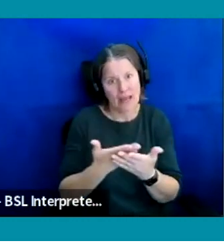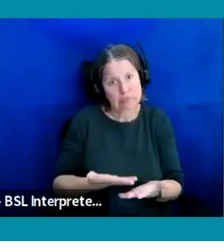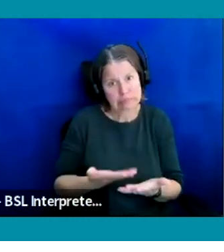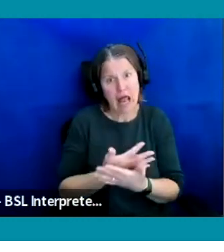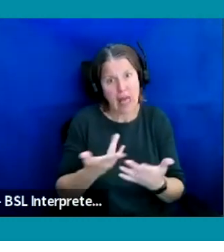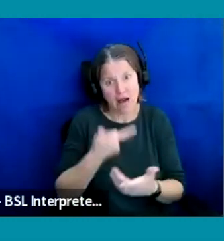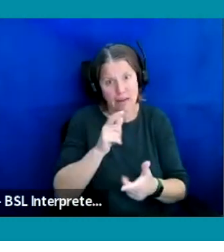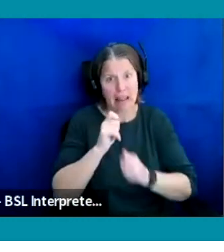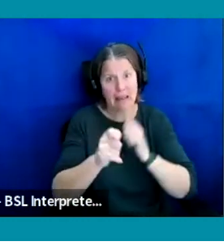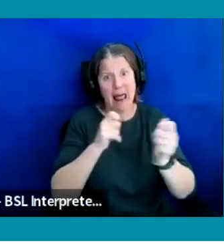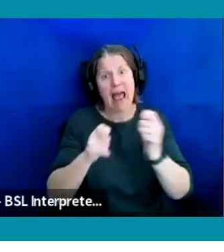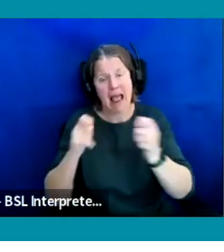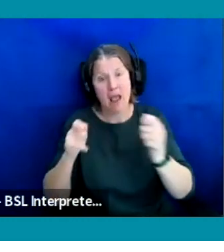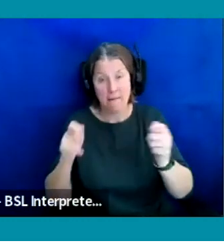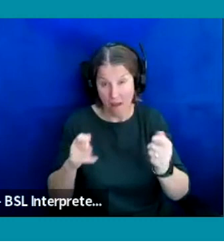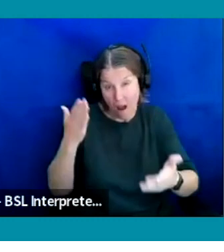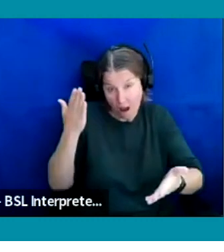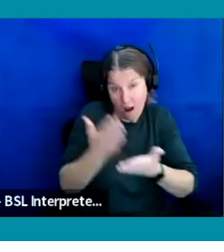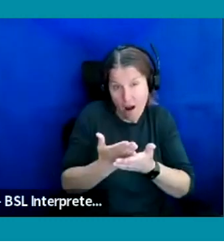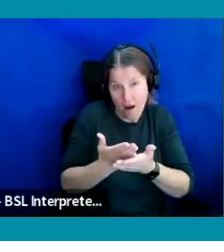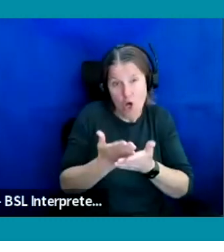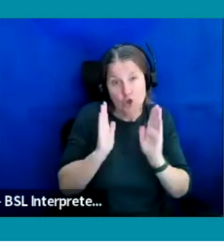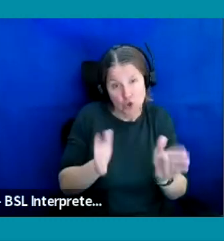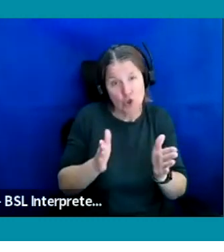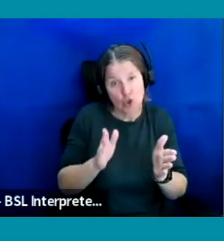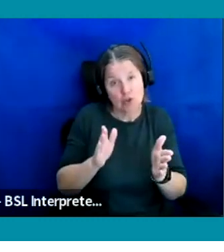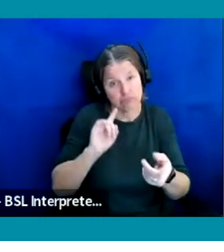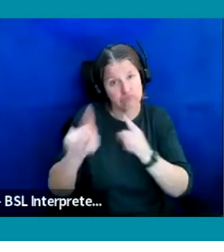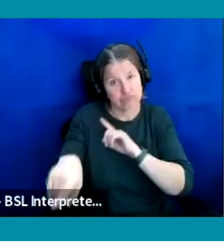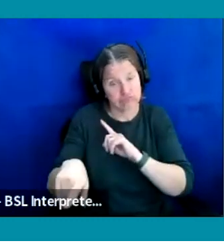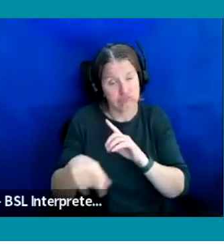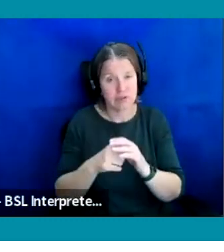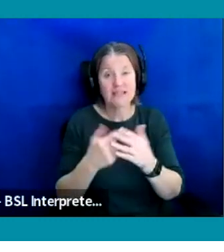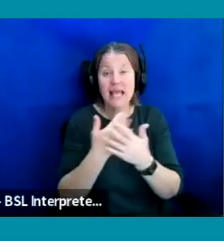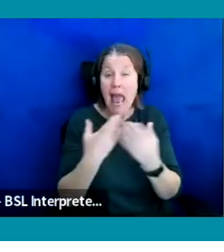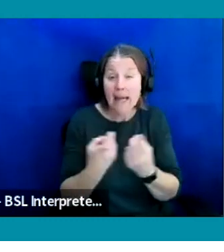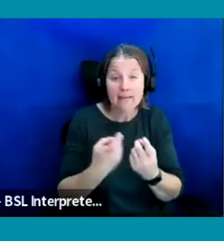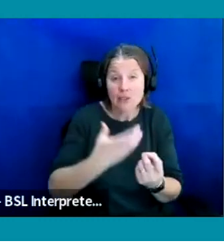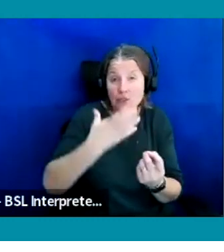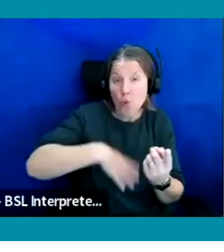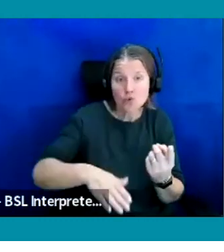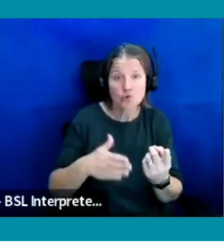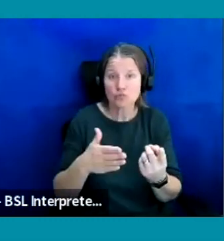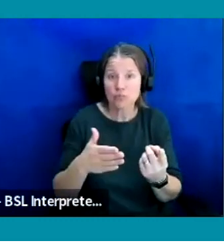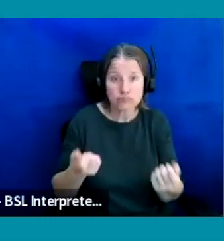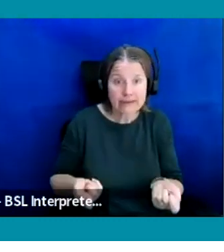not that absolutely should be happening. So if there's anything you'd like to sort of raise, if there's a particular job we can